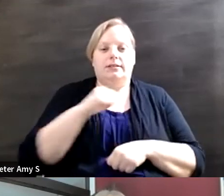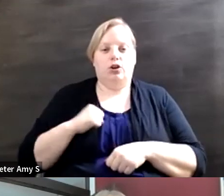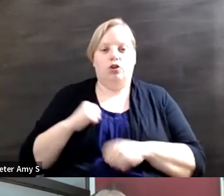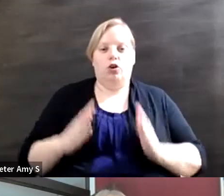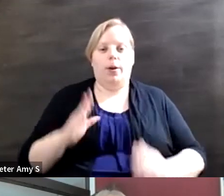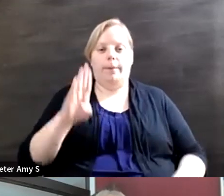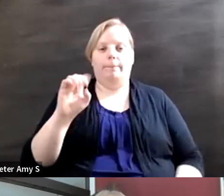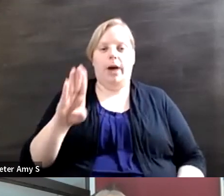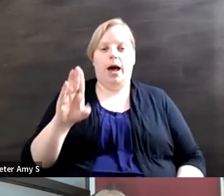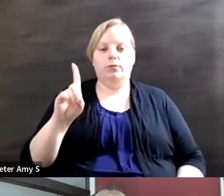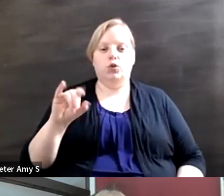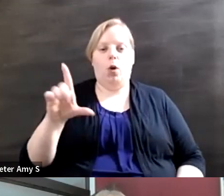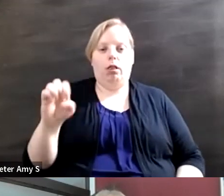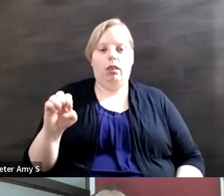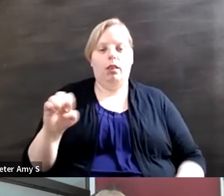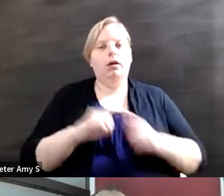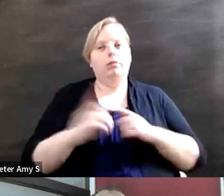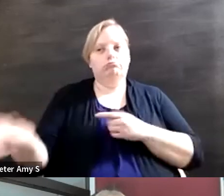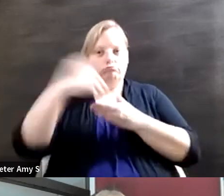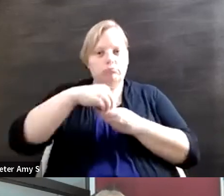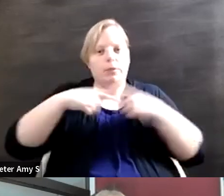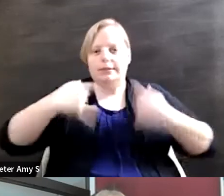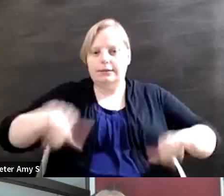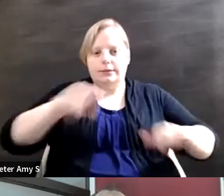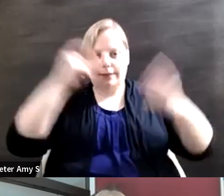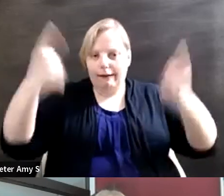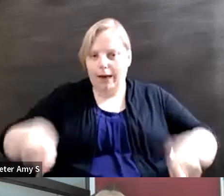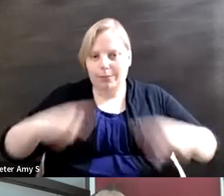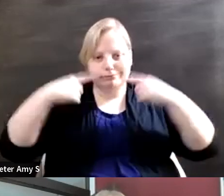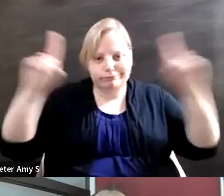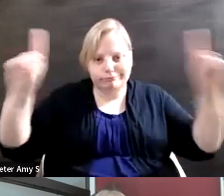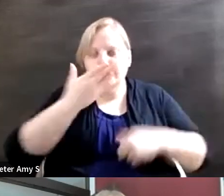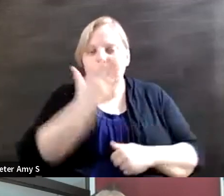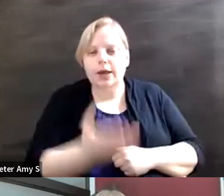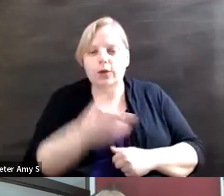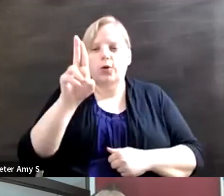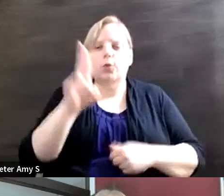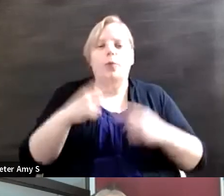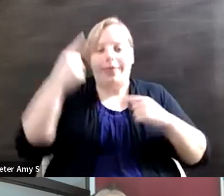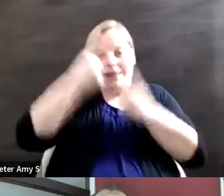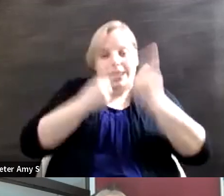and still that didn't happen so we really think UNCRPD should be a priority and we ask you to get